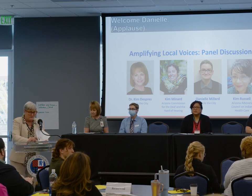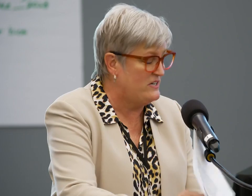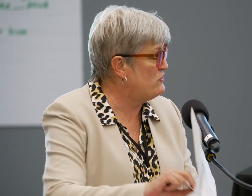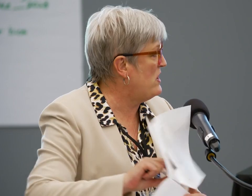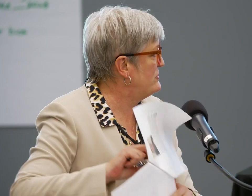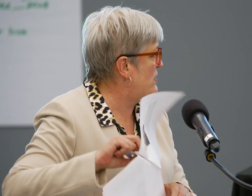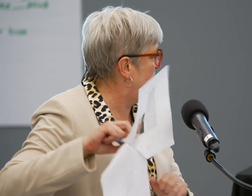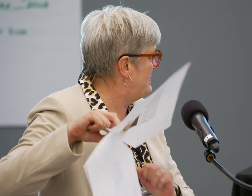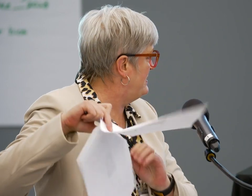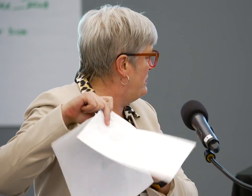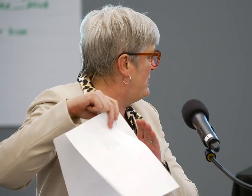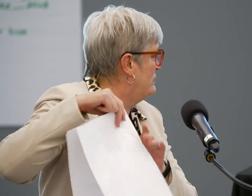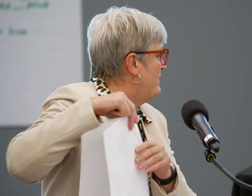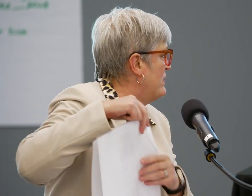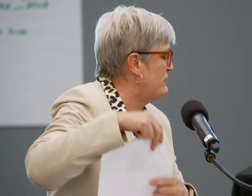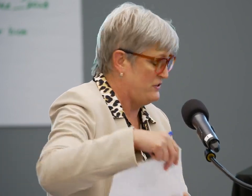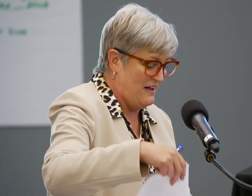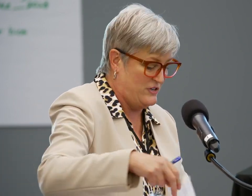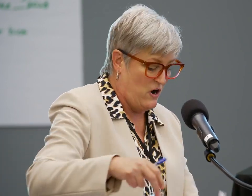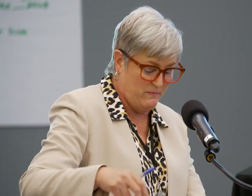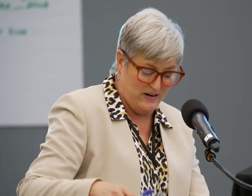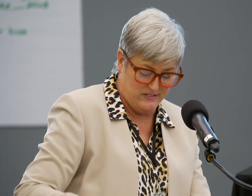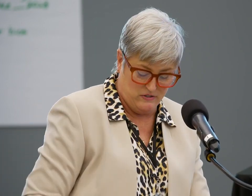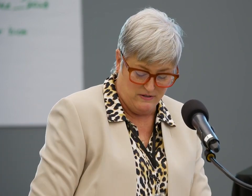We didn't draw straws to see who goes first. You'll have to arm wrestle.